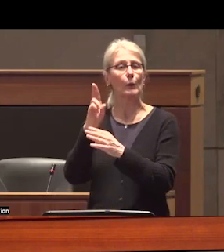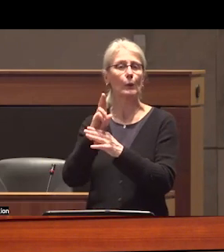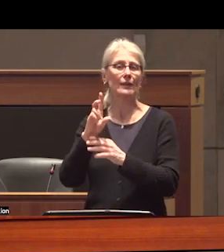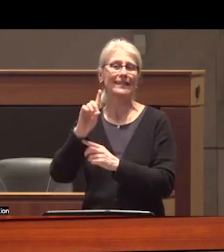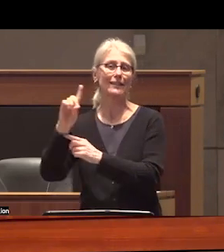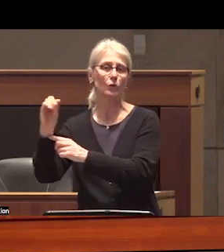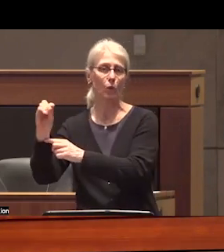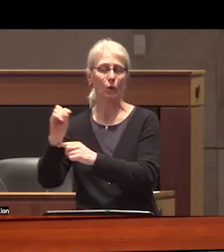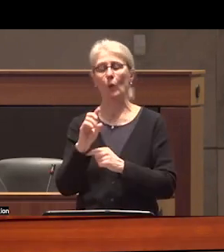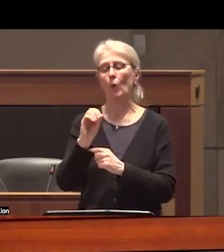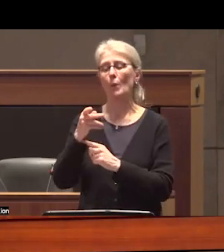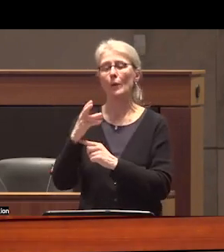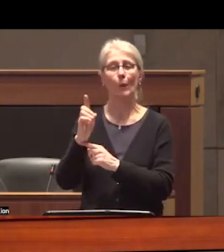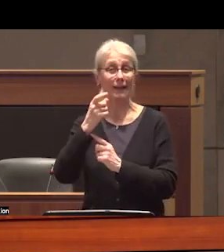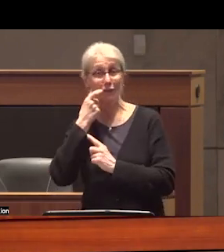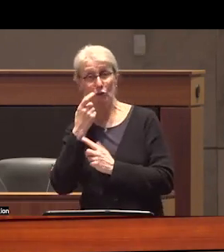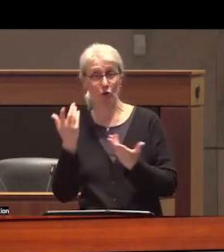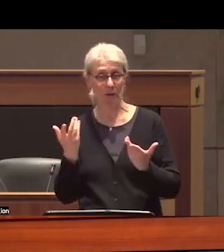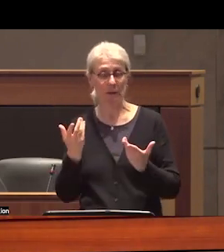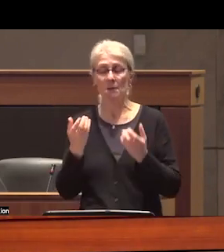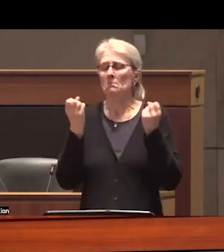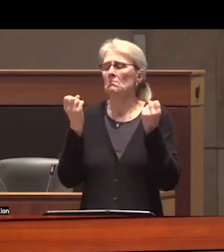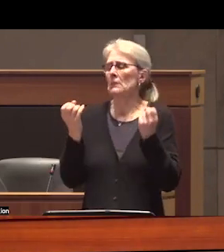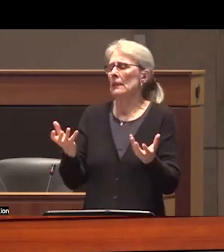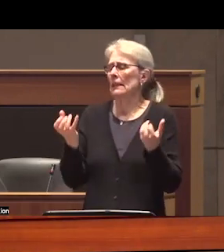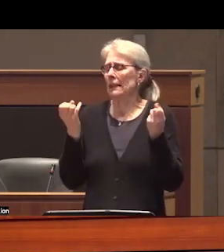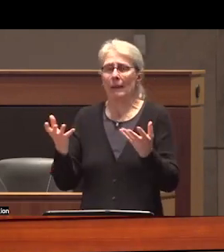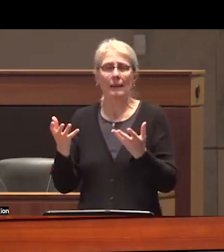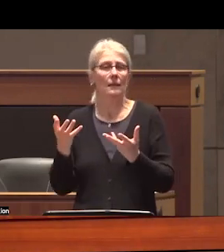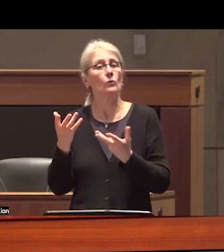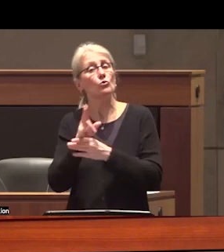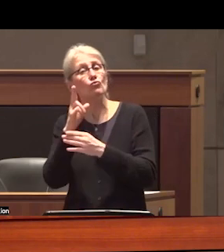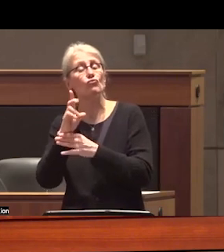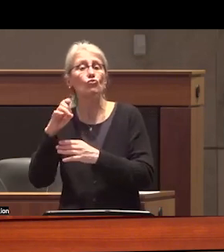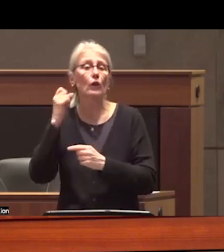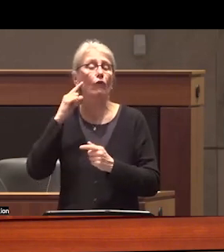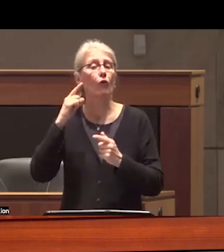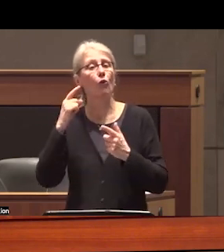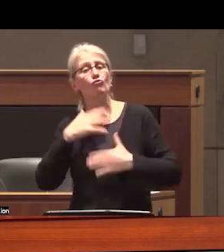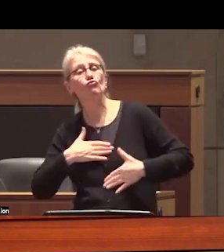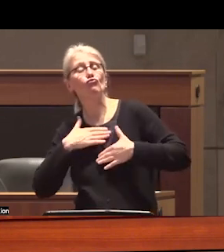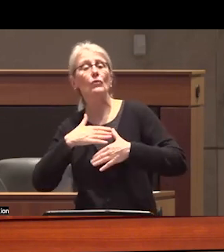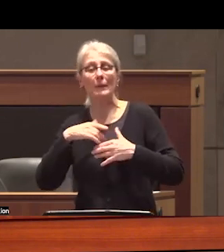opioid addiction many many more are recreational drug users who do not qualify for safe Supply